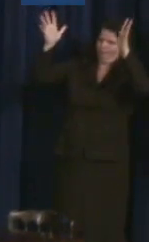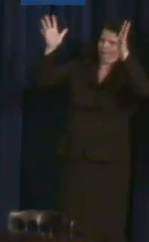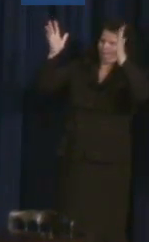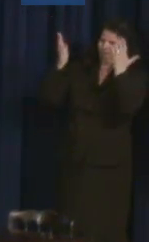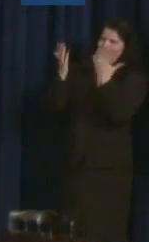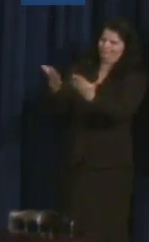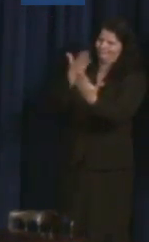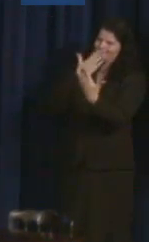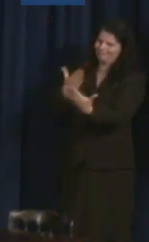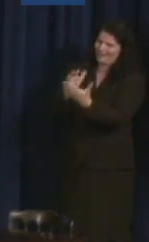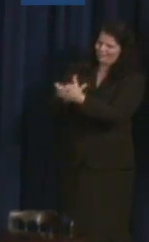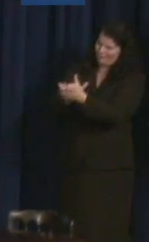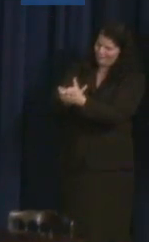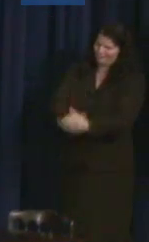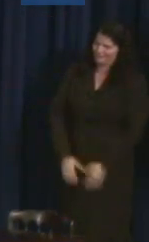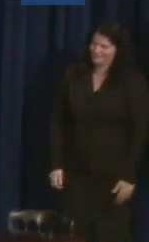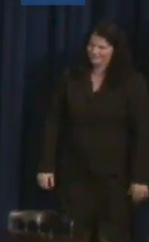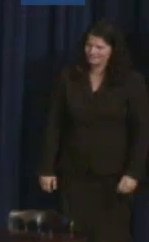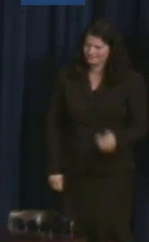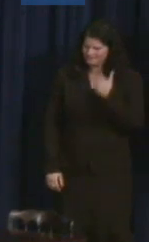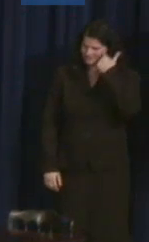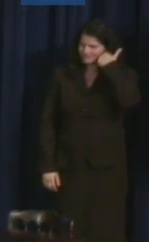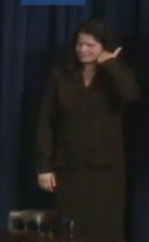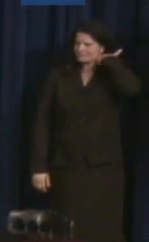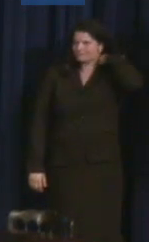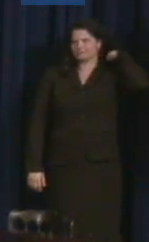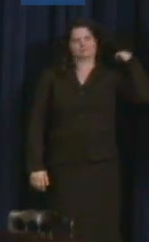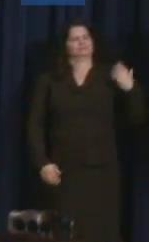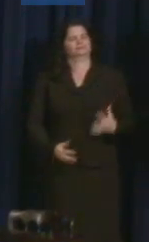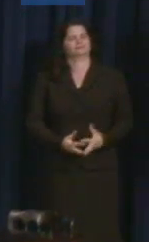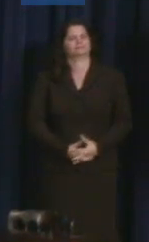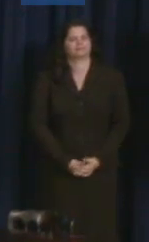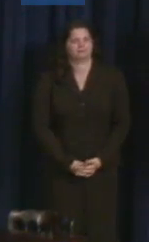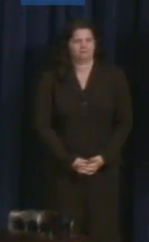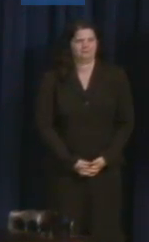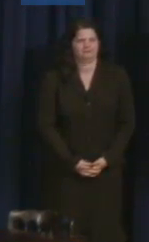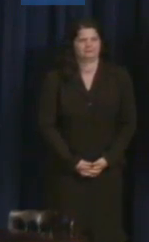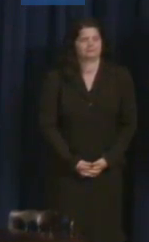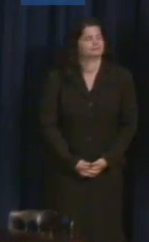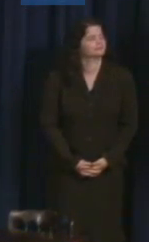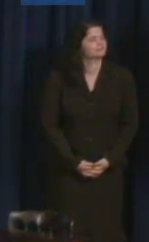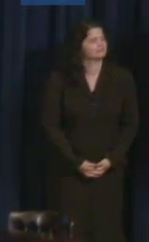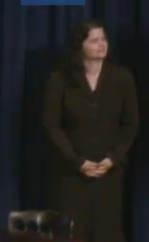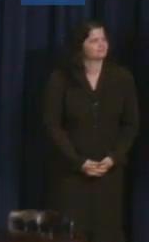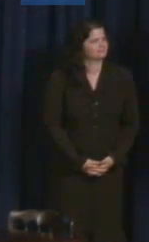Next we have Mike Ellis.